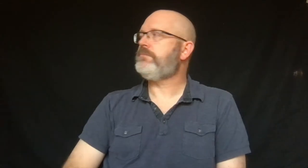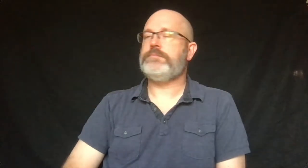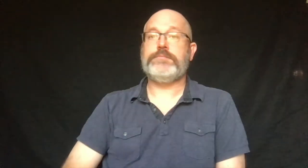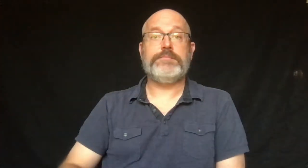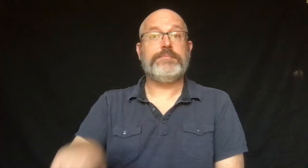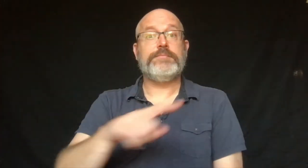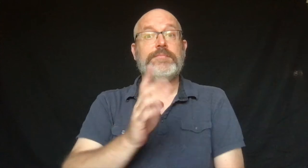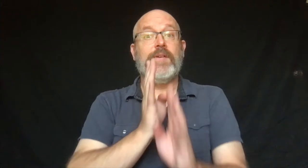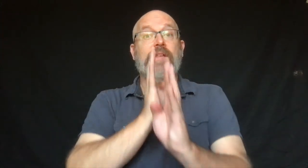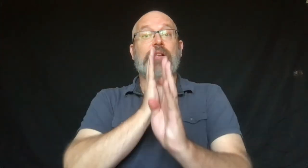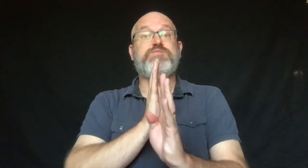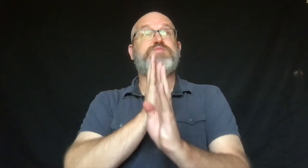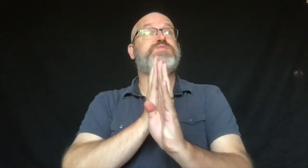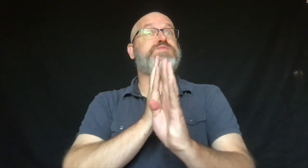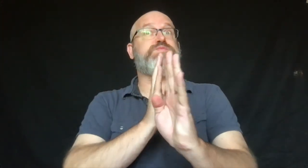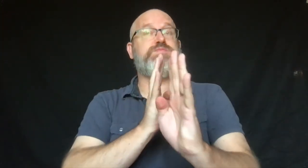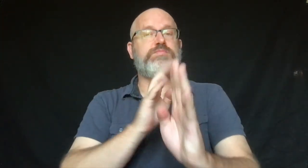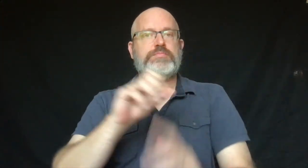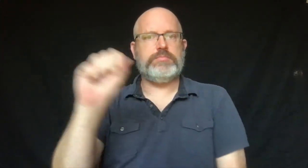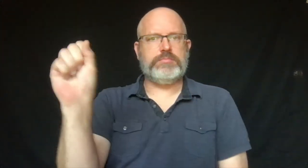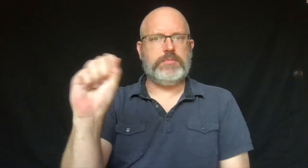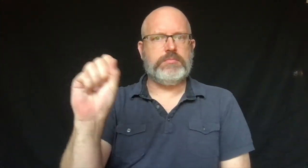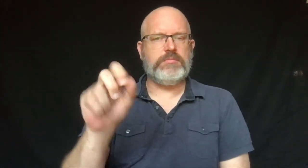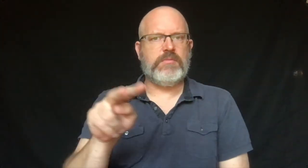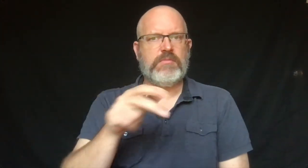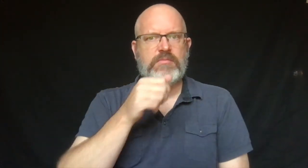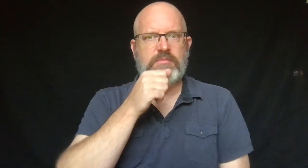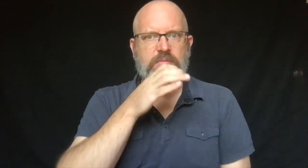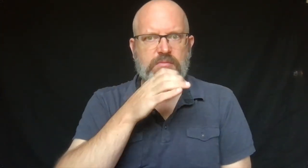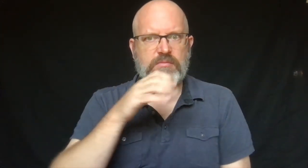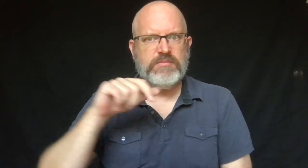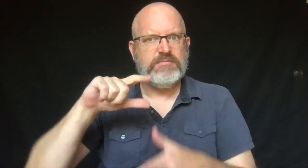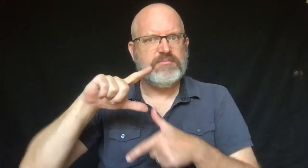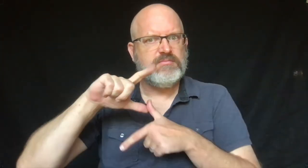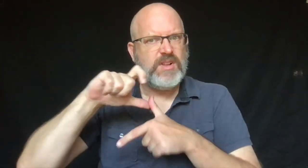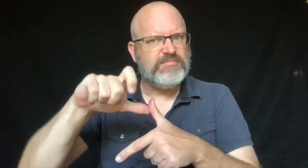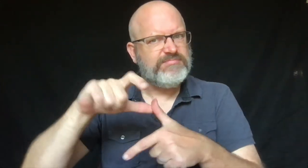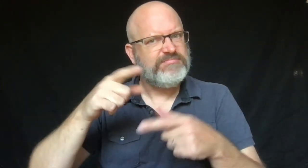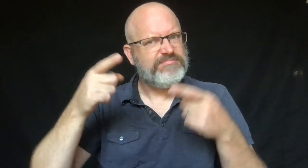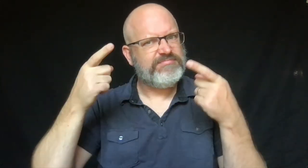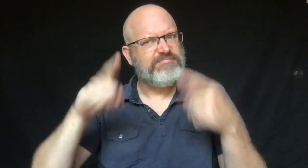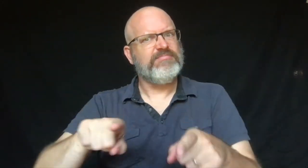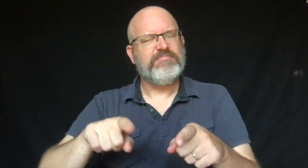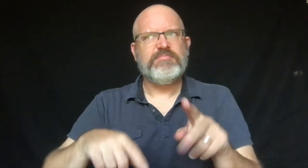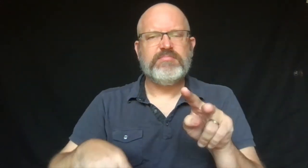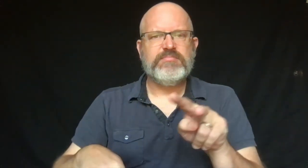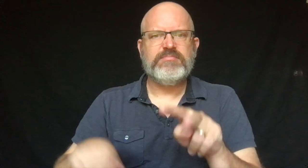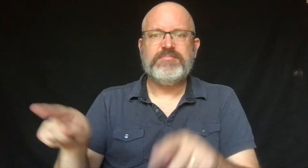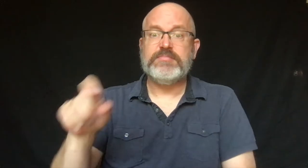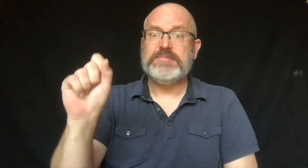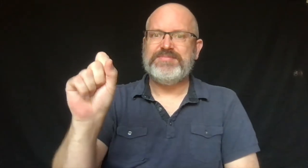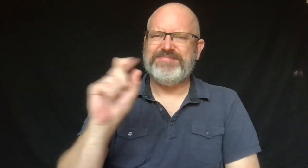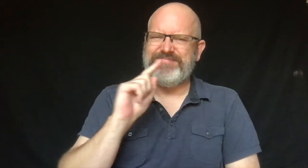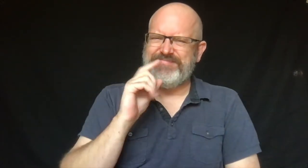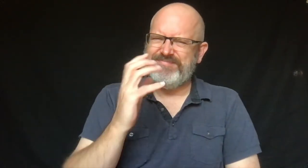As they walked down the street, Sam saw what the tornado had done.